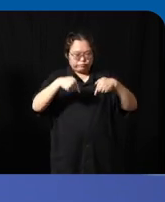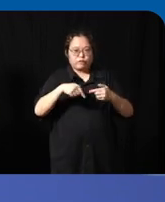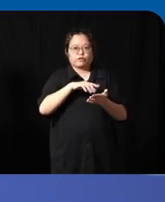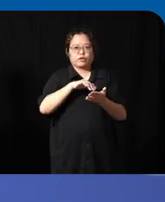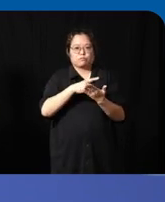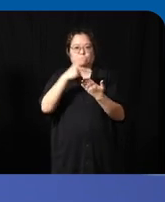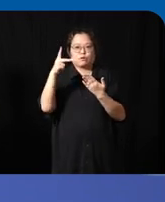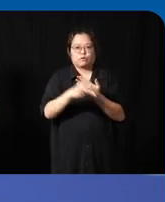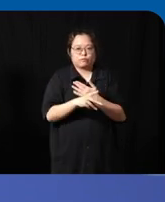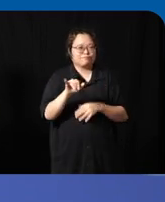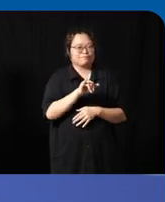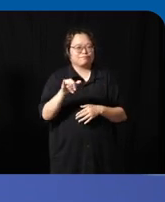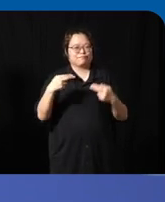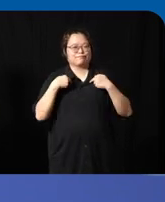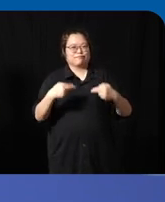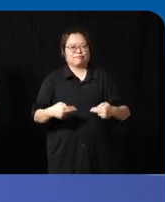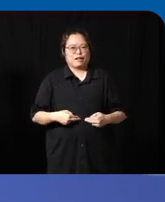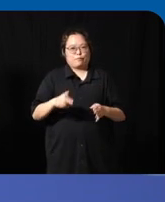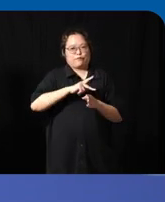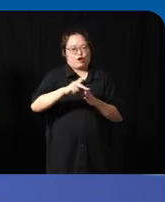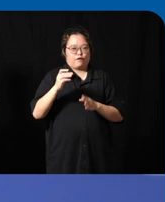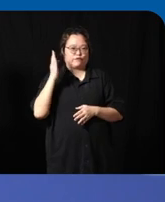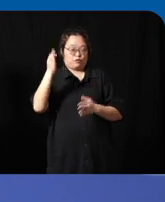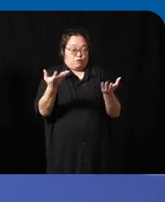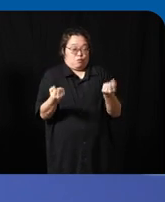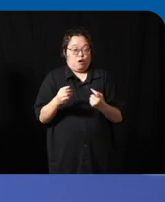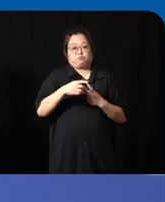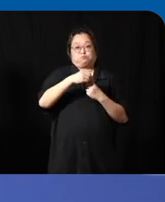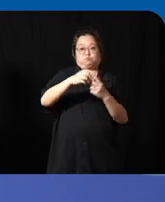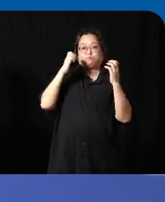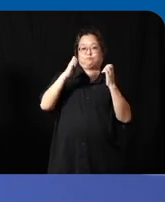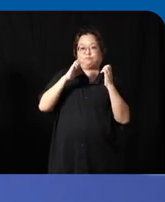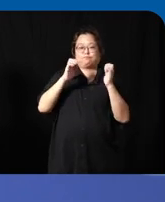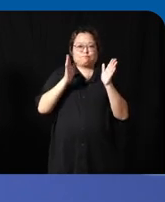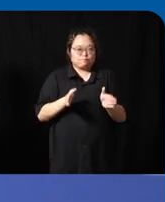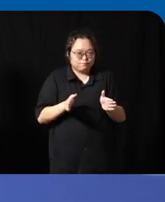aite health professionals in the future they want to be special Educators or enter into a speech